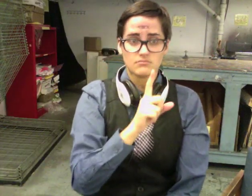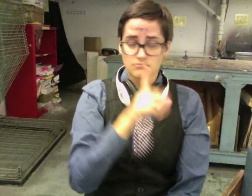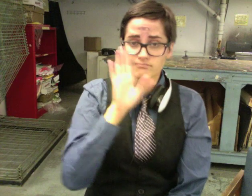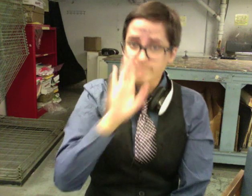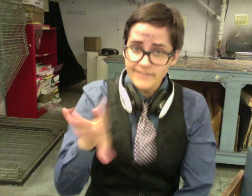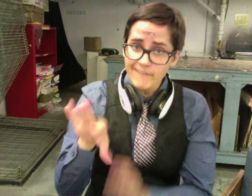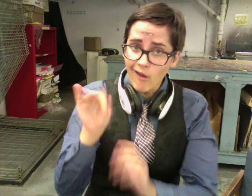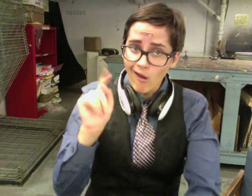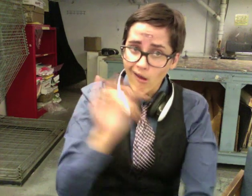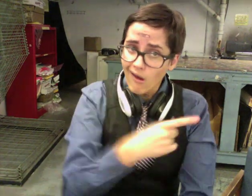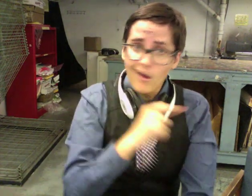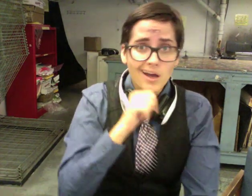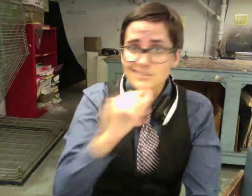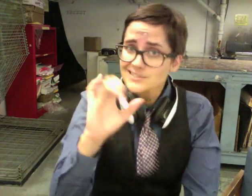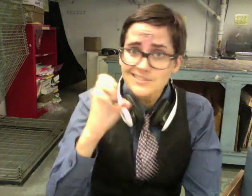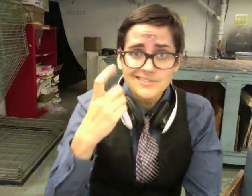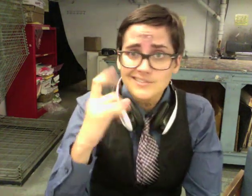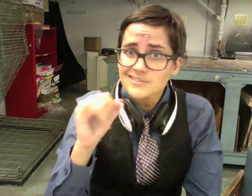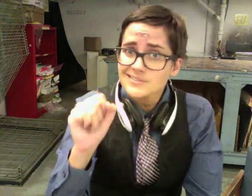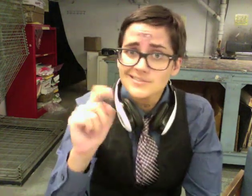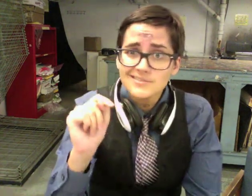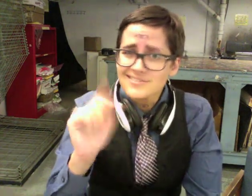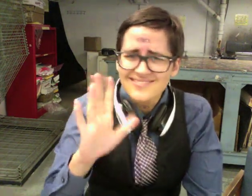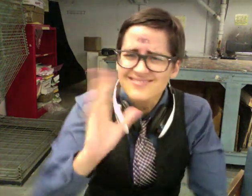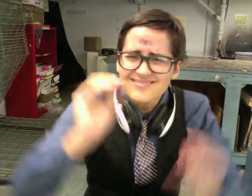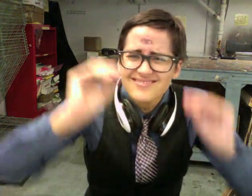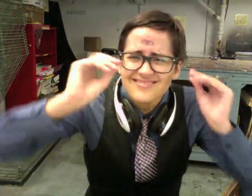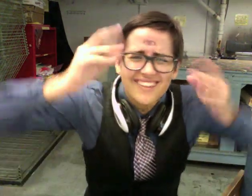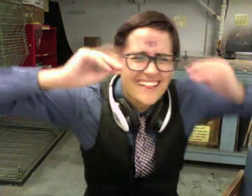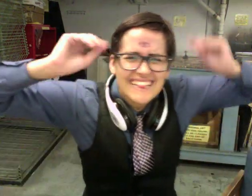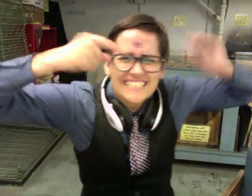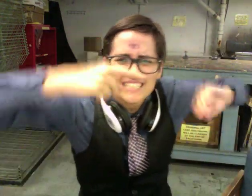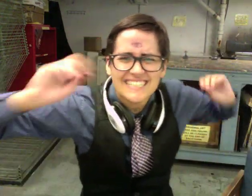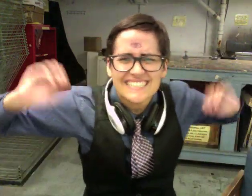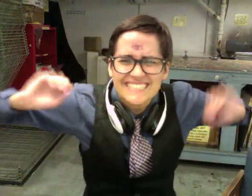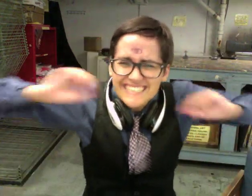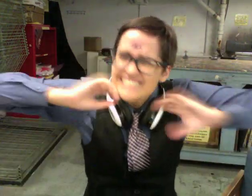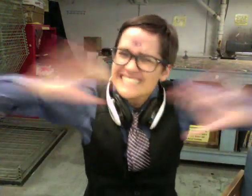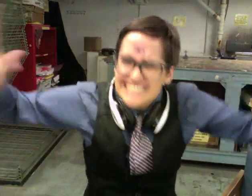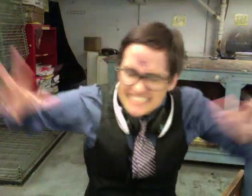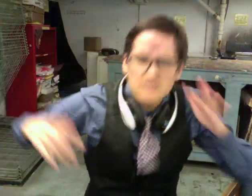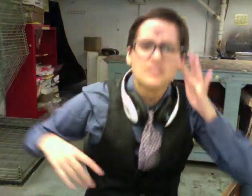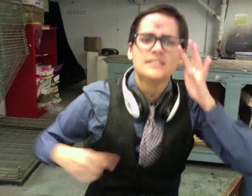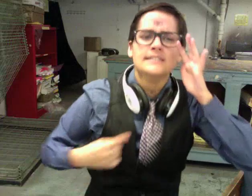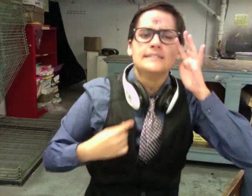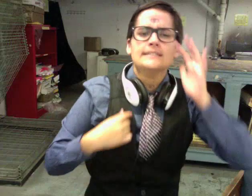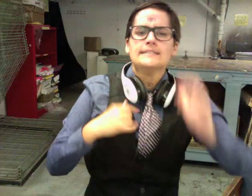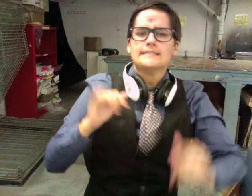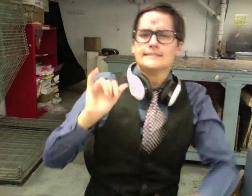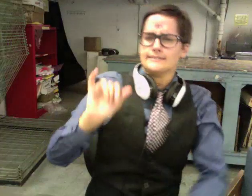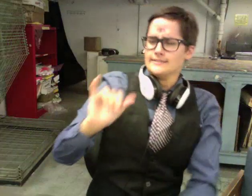And it's between two other identical houses, so it would make more sense for it to be there